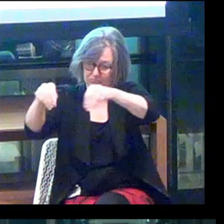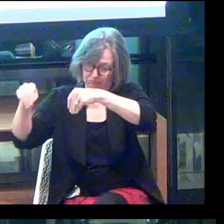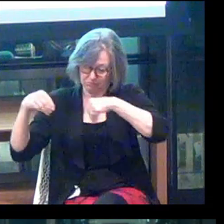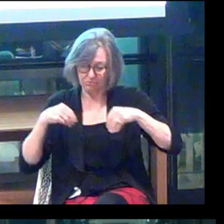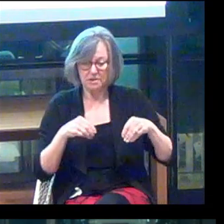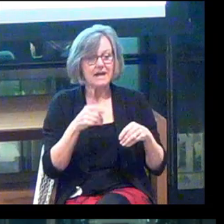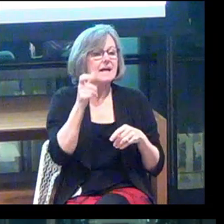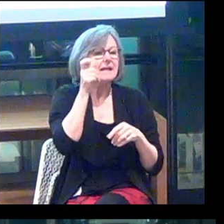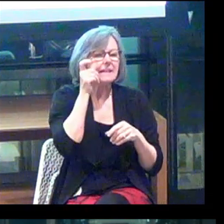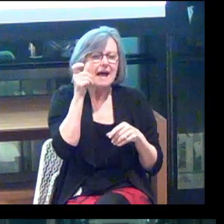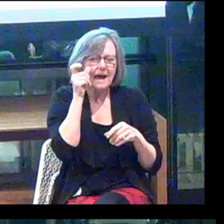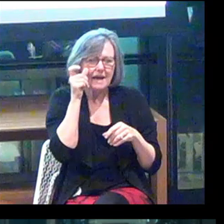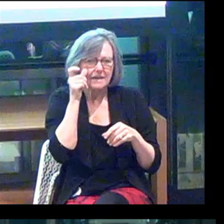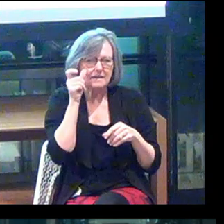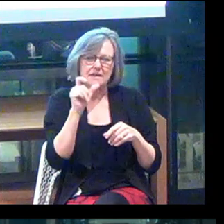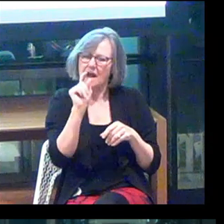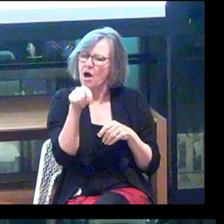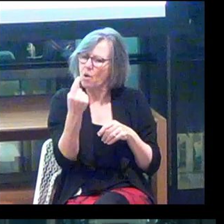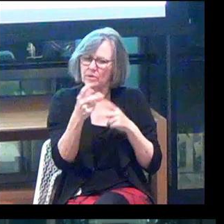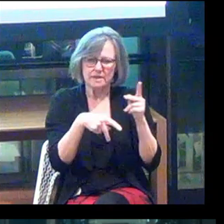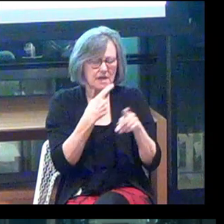But glasses aren't the only type of wearable.